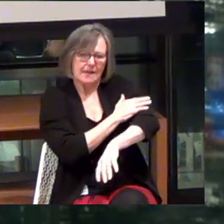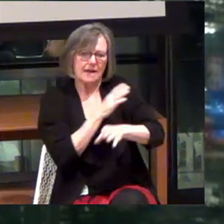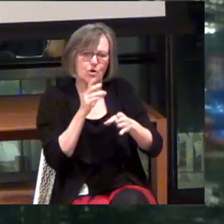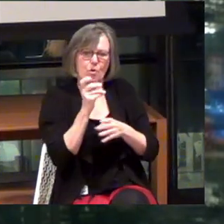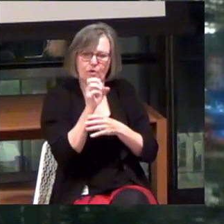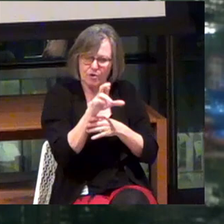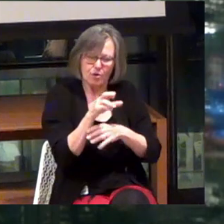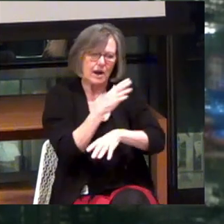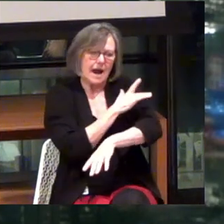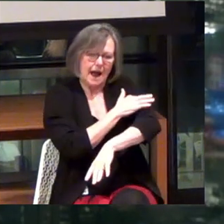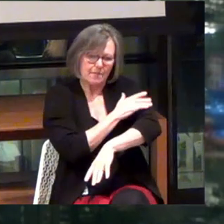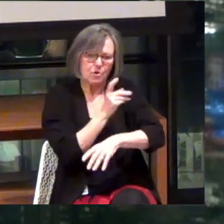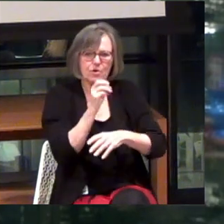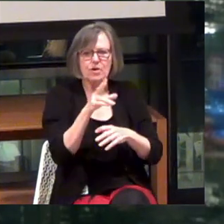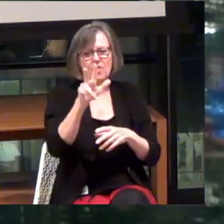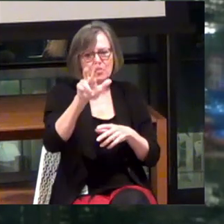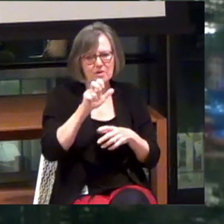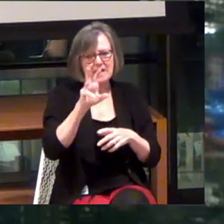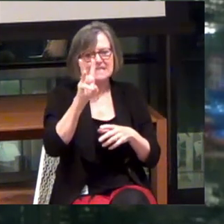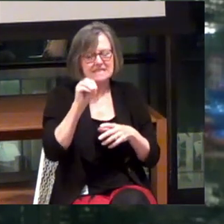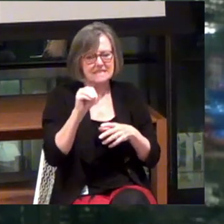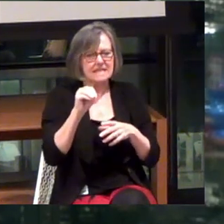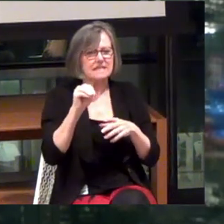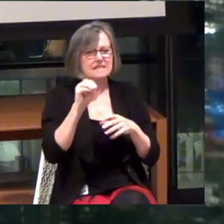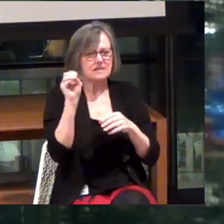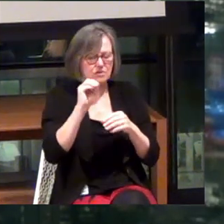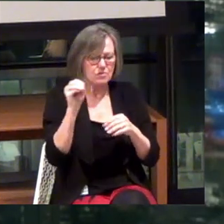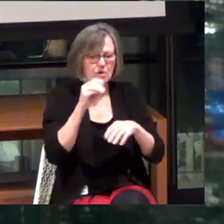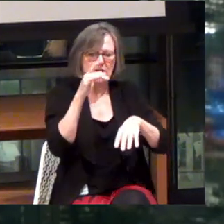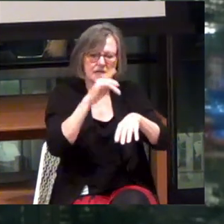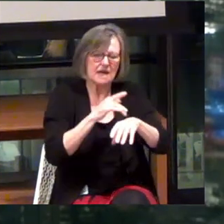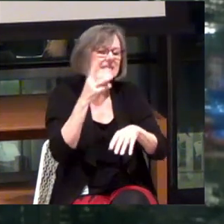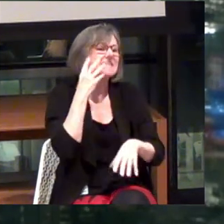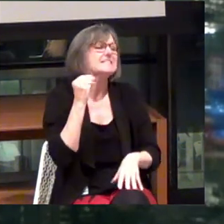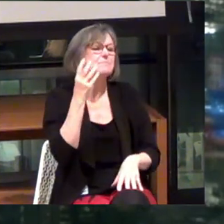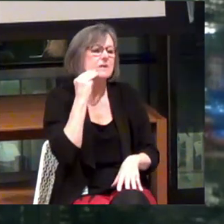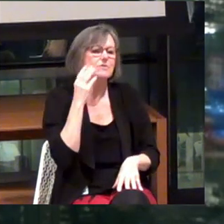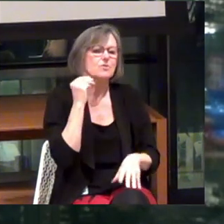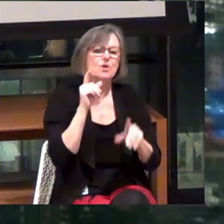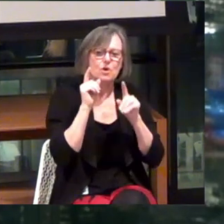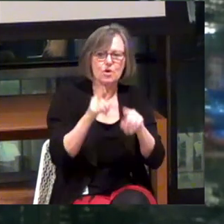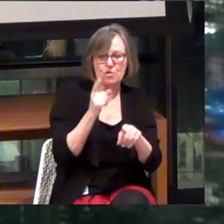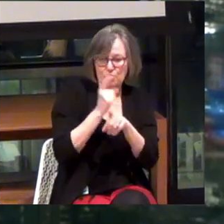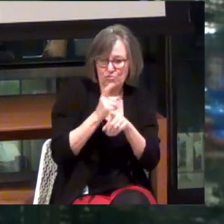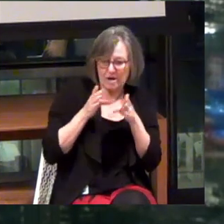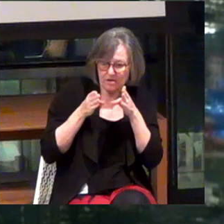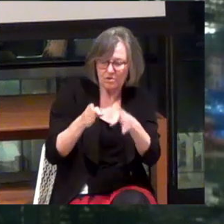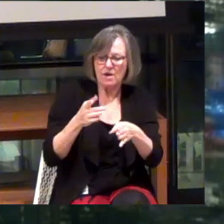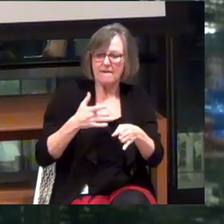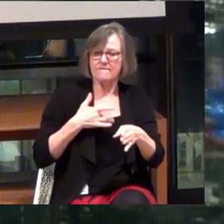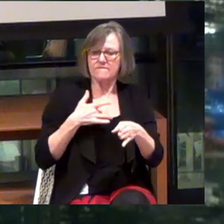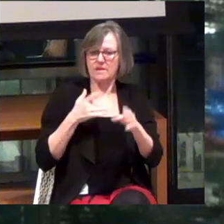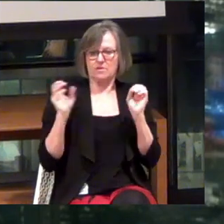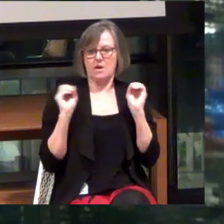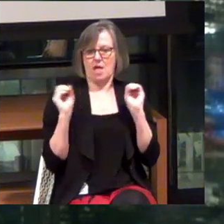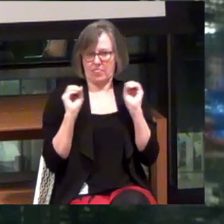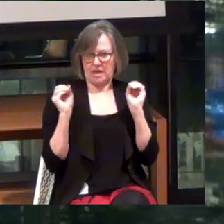The haptic corridor is a 360 degree touch-based experience that when you're going in the right direction, you feel absolutely nothing.